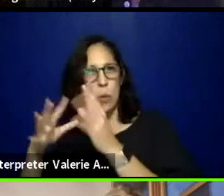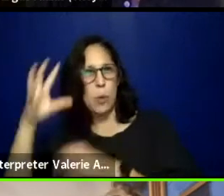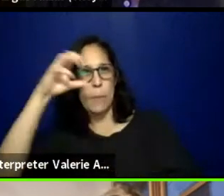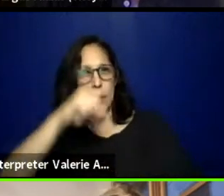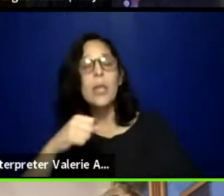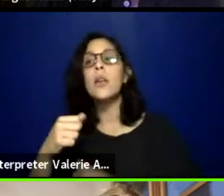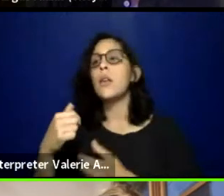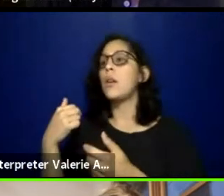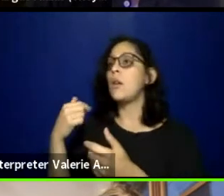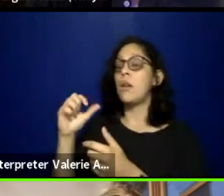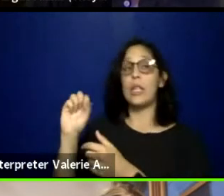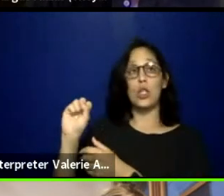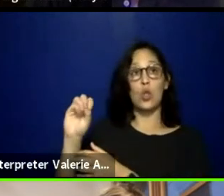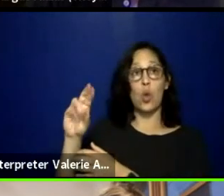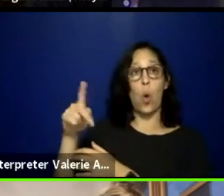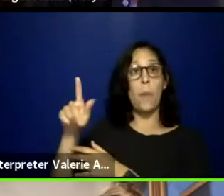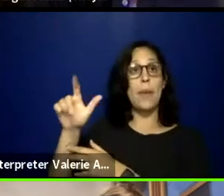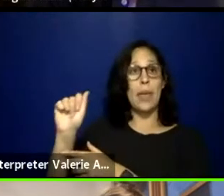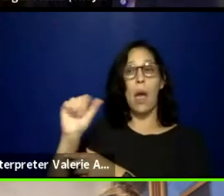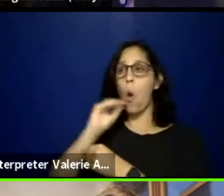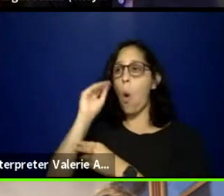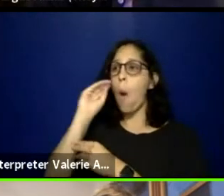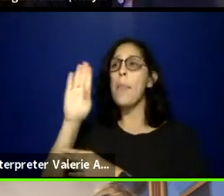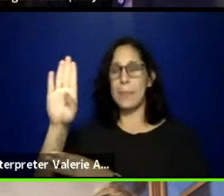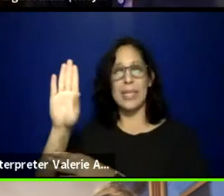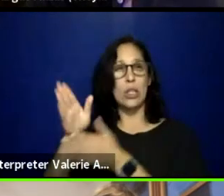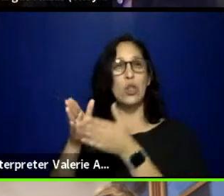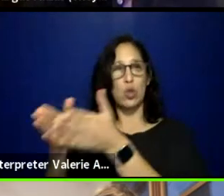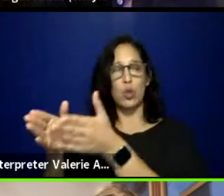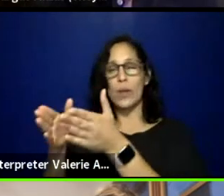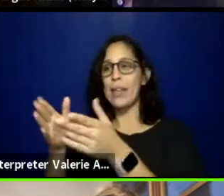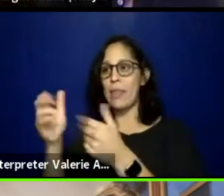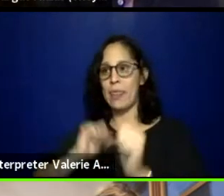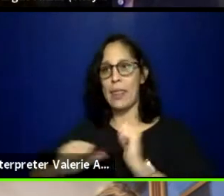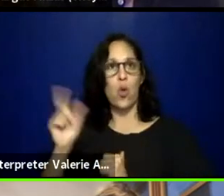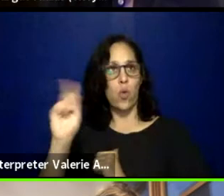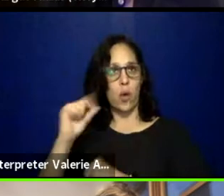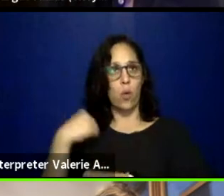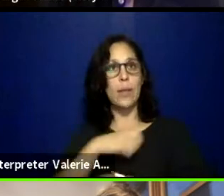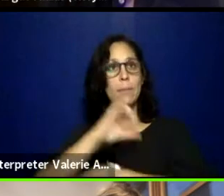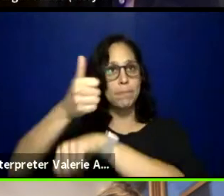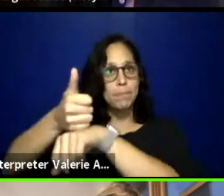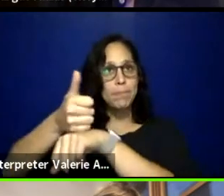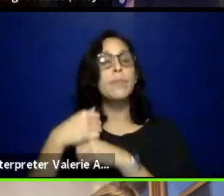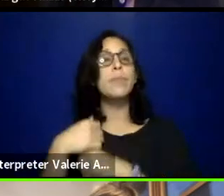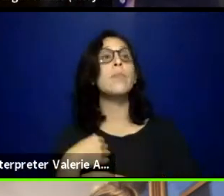Home of the B Street Theatre is located. We are one of the producing partners